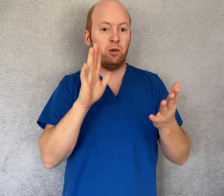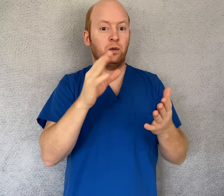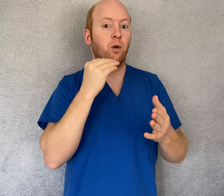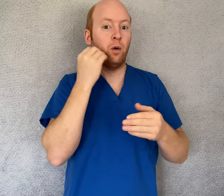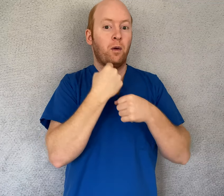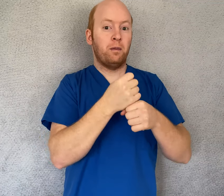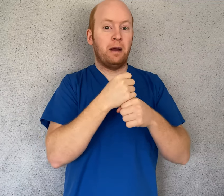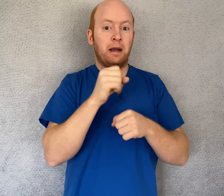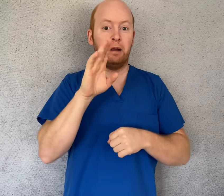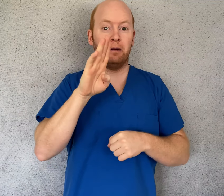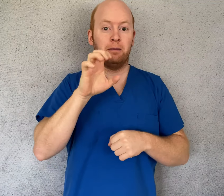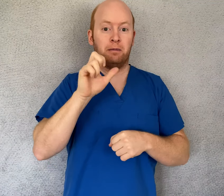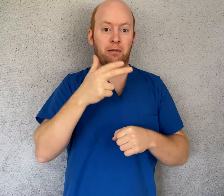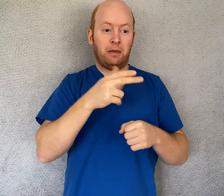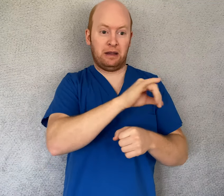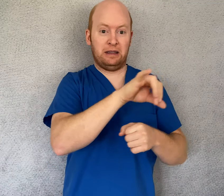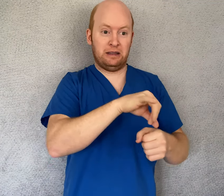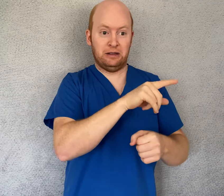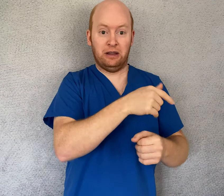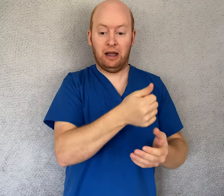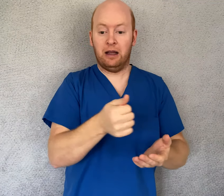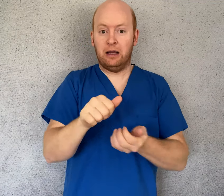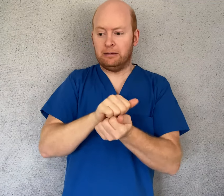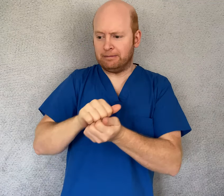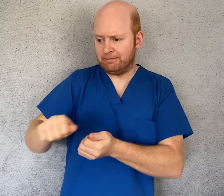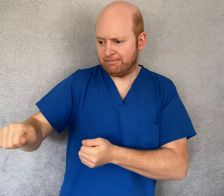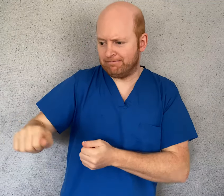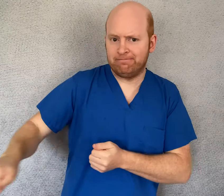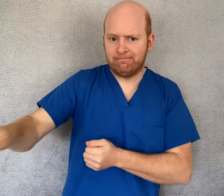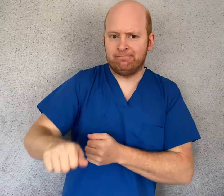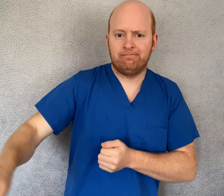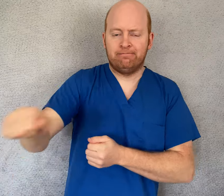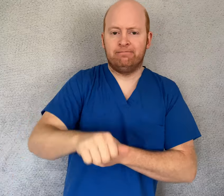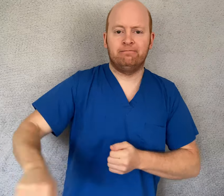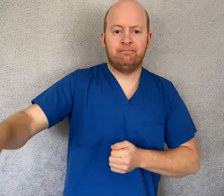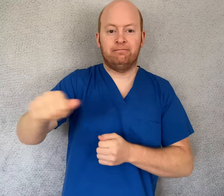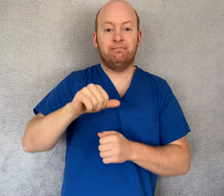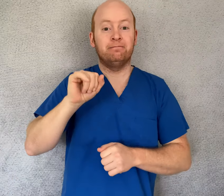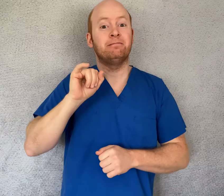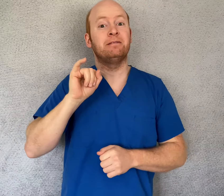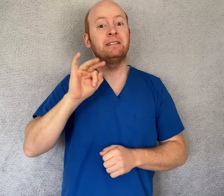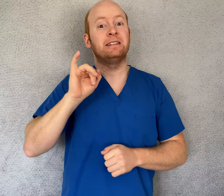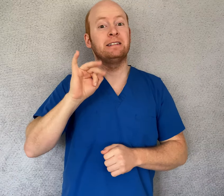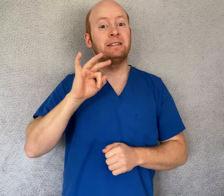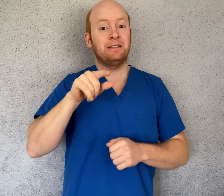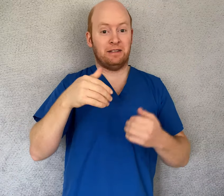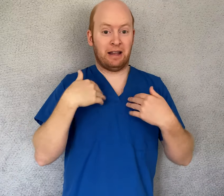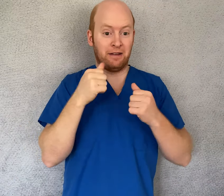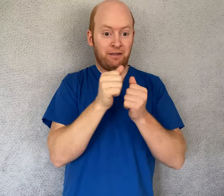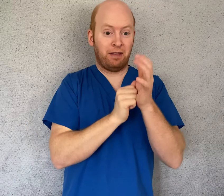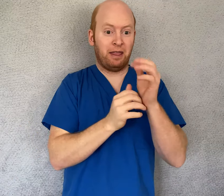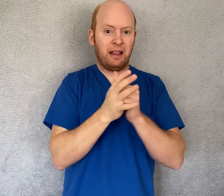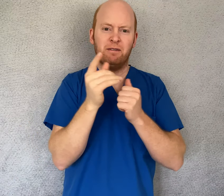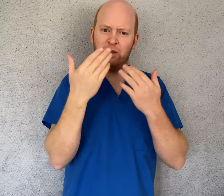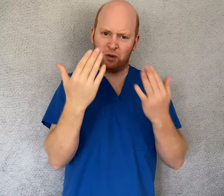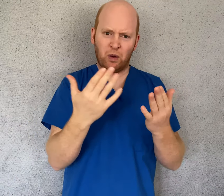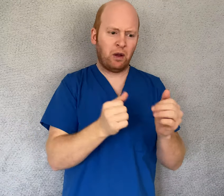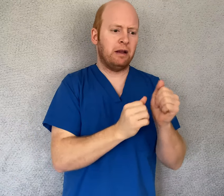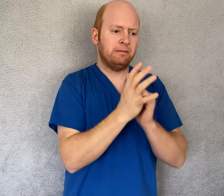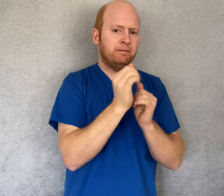homemade bleach solution to wipe it clean. If you have gloves, put them on first before